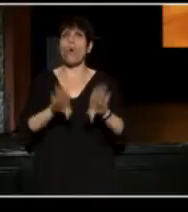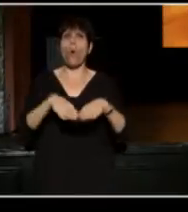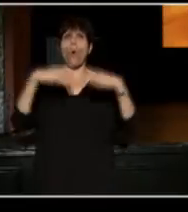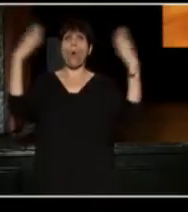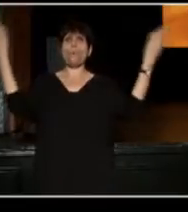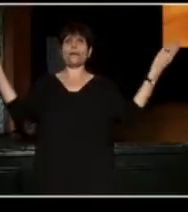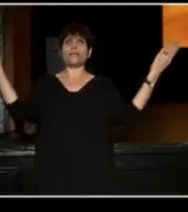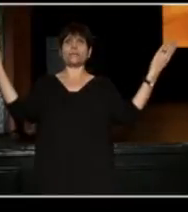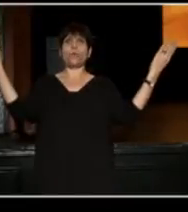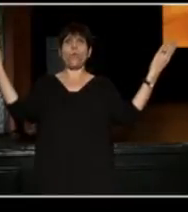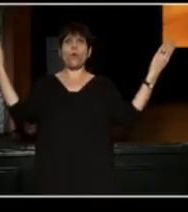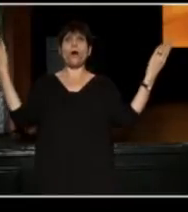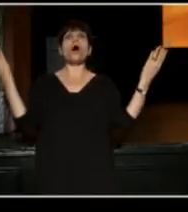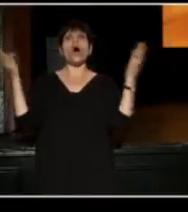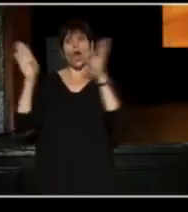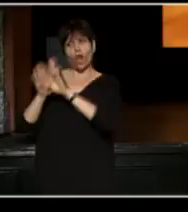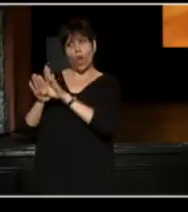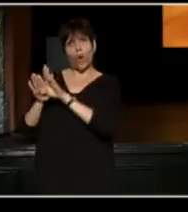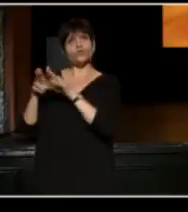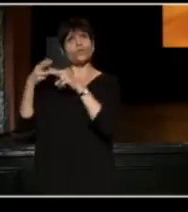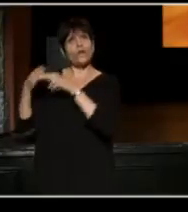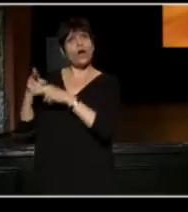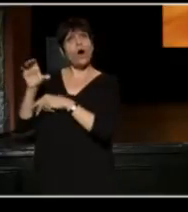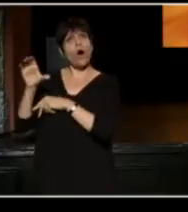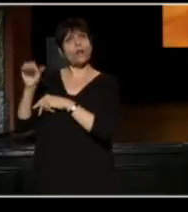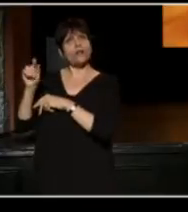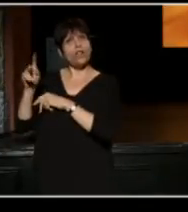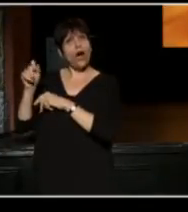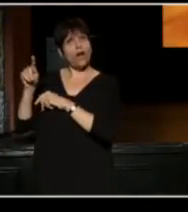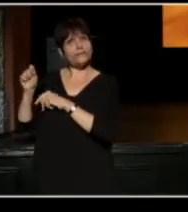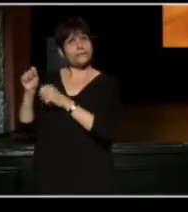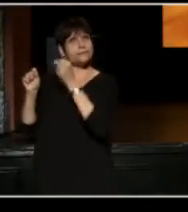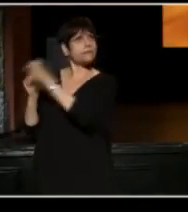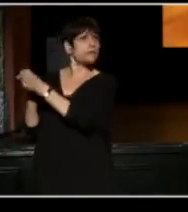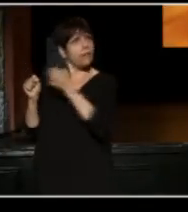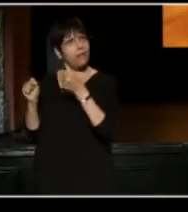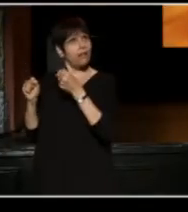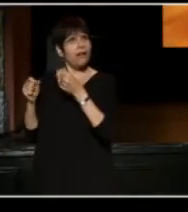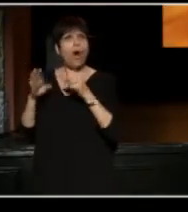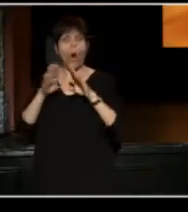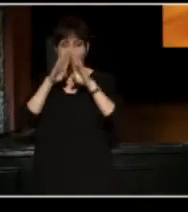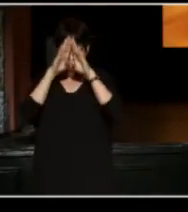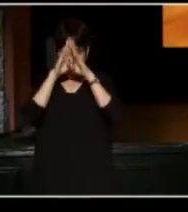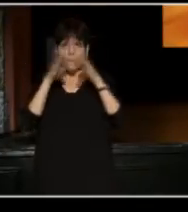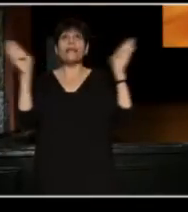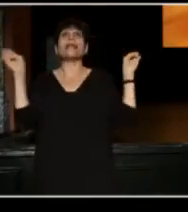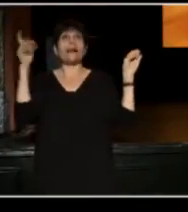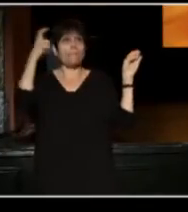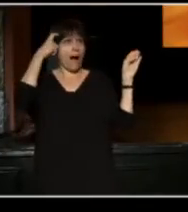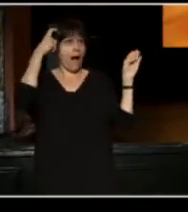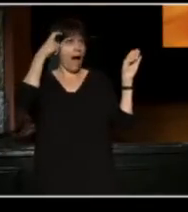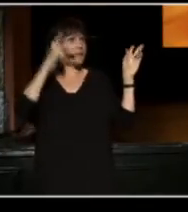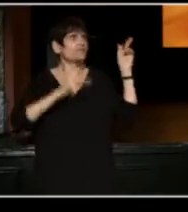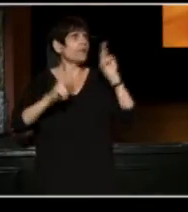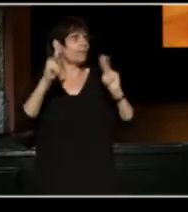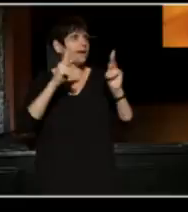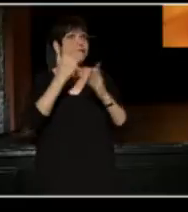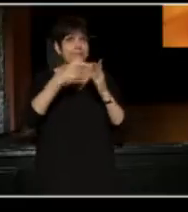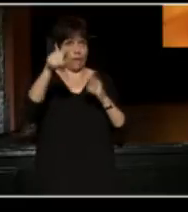that are closed, that we call closets, thank you for opening minds, for people, some of us in our own room,